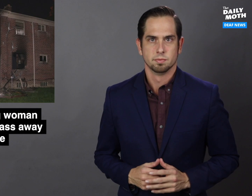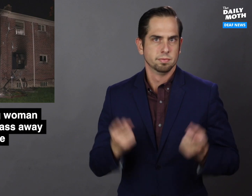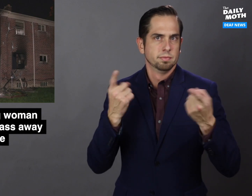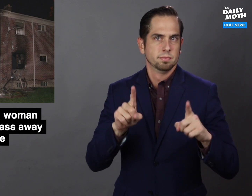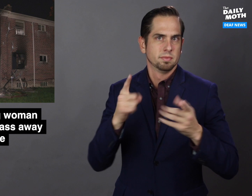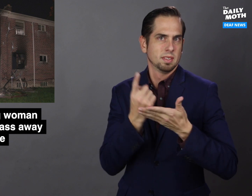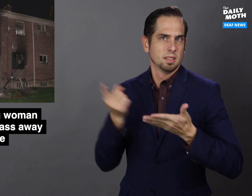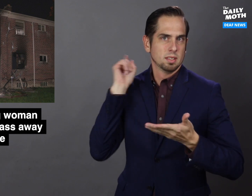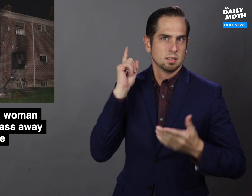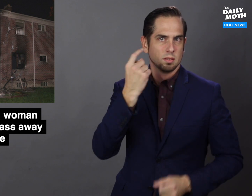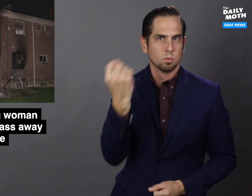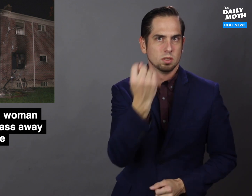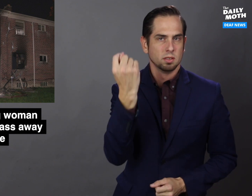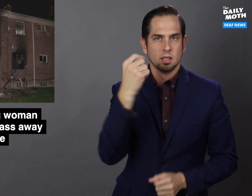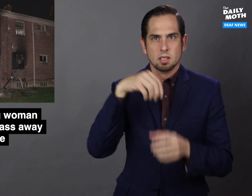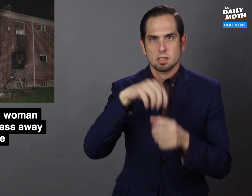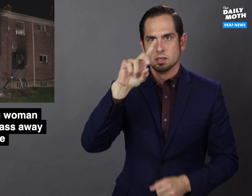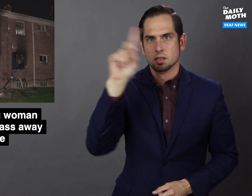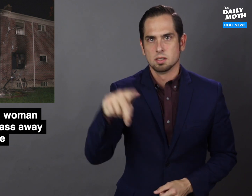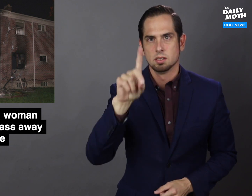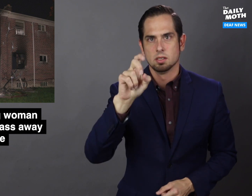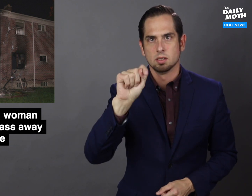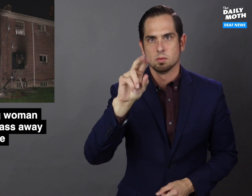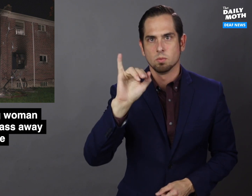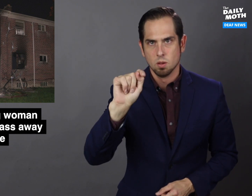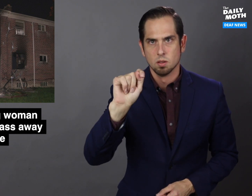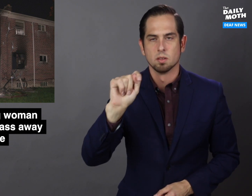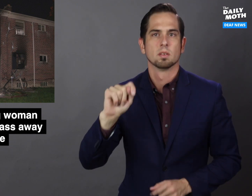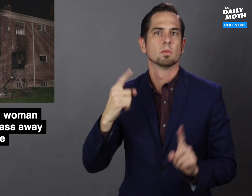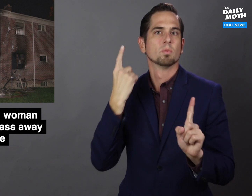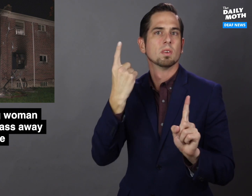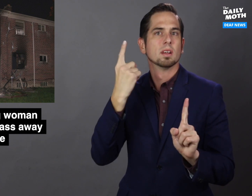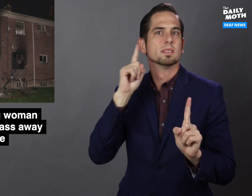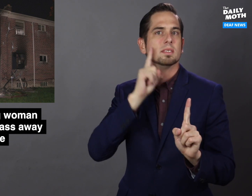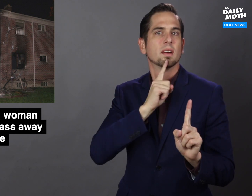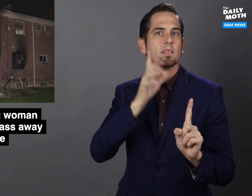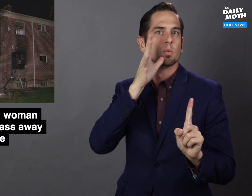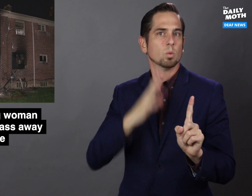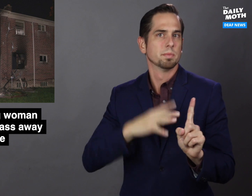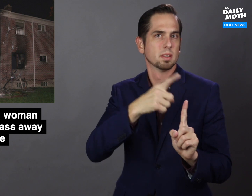Last Tuesday in Detroit, a deaf woman,